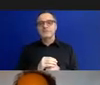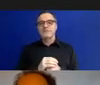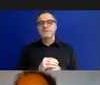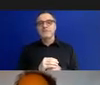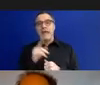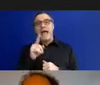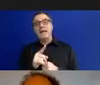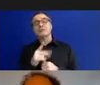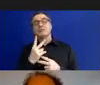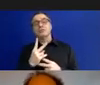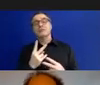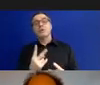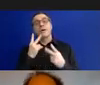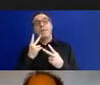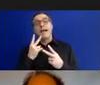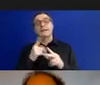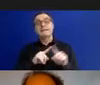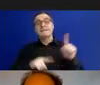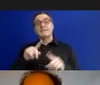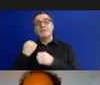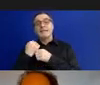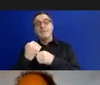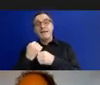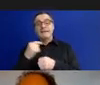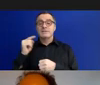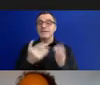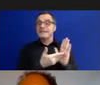as well. Although this was an exhibition that told the history of the disabled people's movement, it